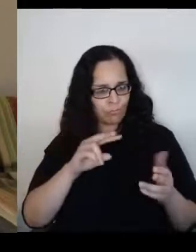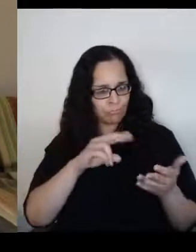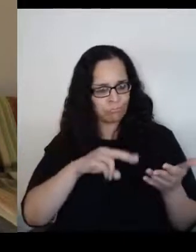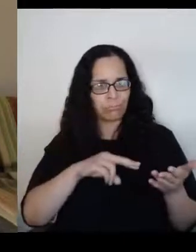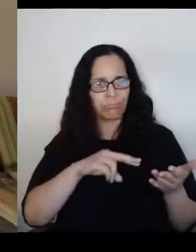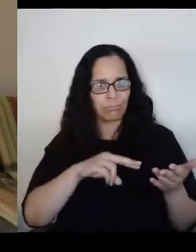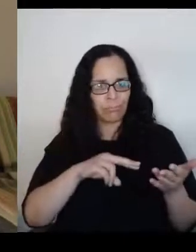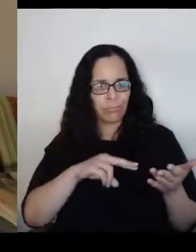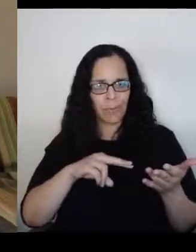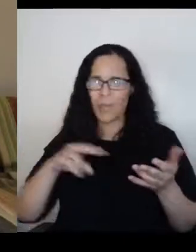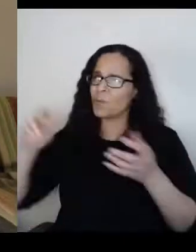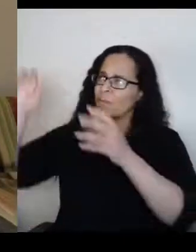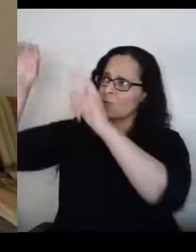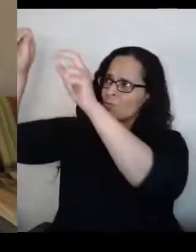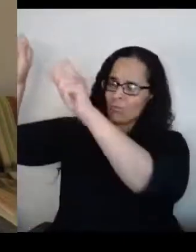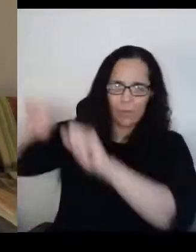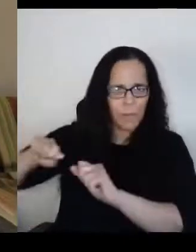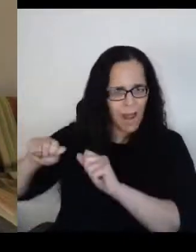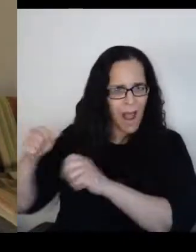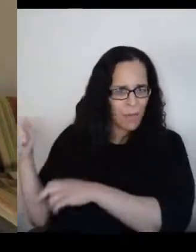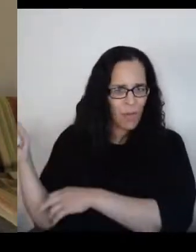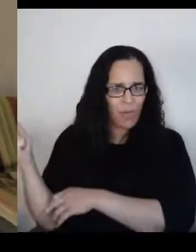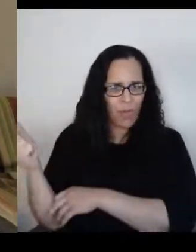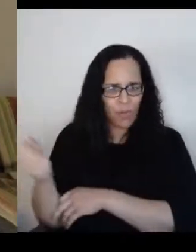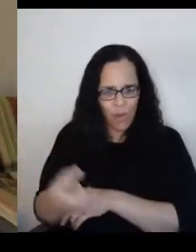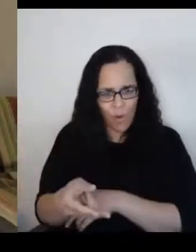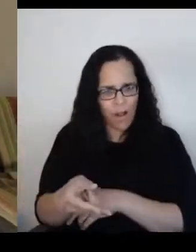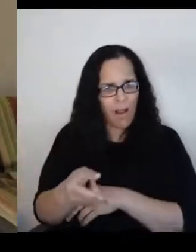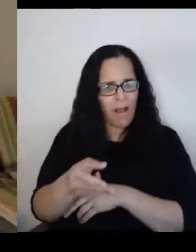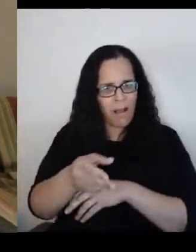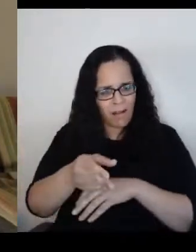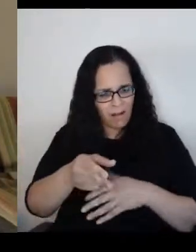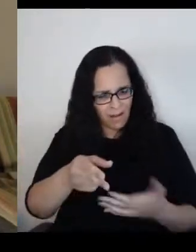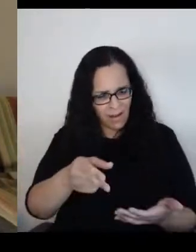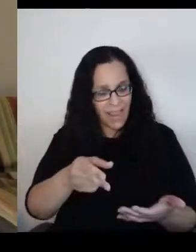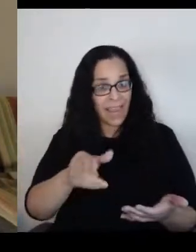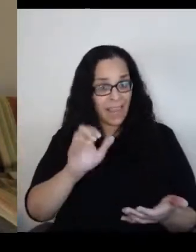thrown down from the wall and the photo was torn up.